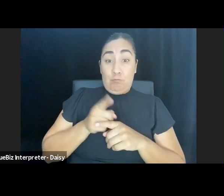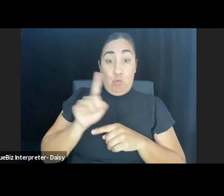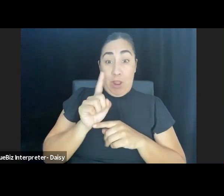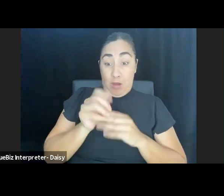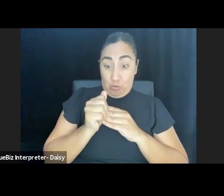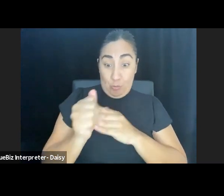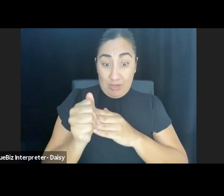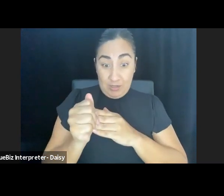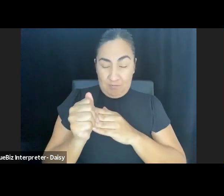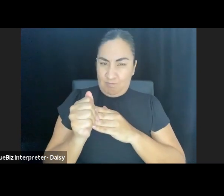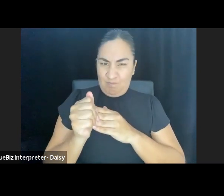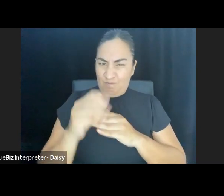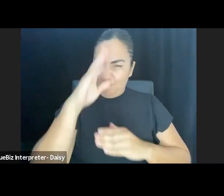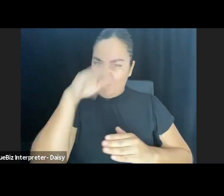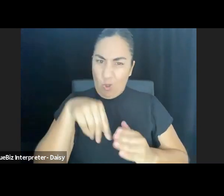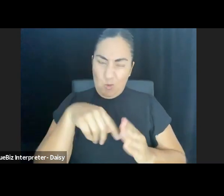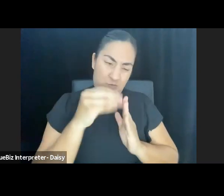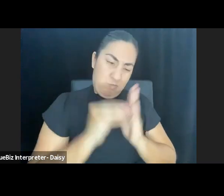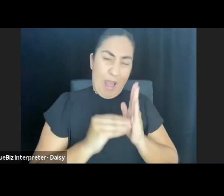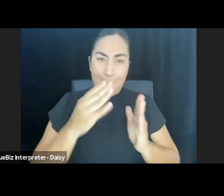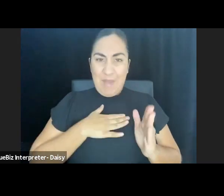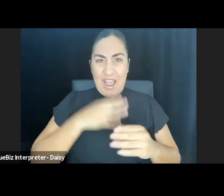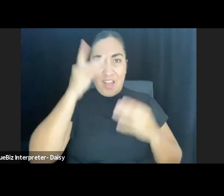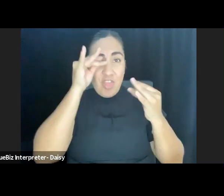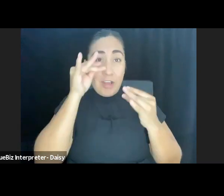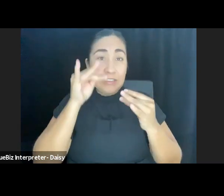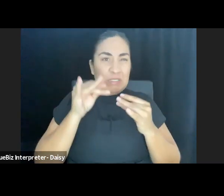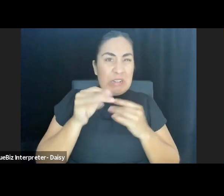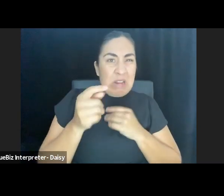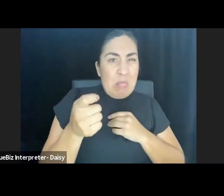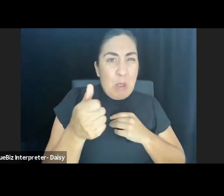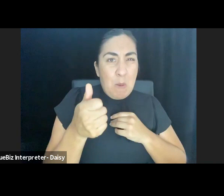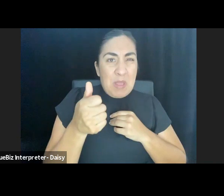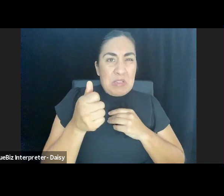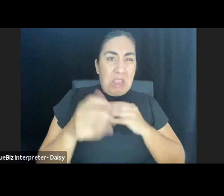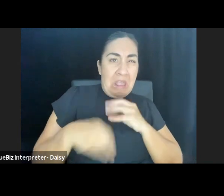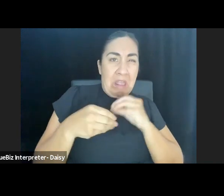and get ready to slightly wing it a bit, per my style, at the conference.